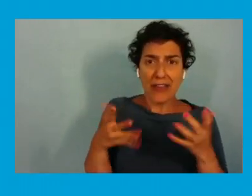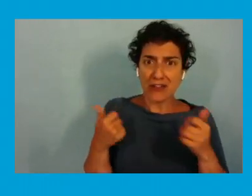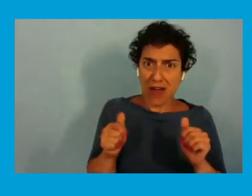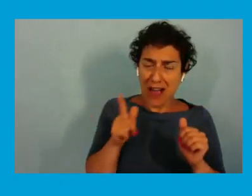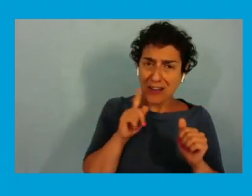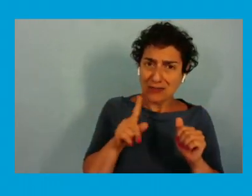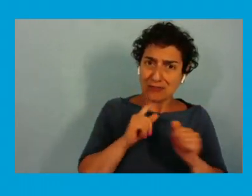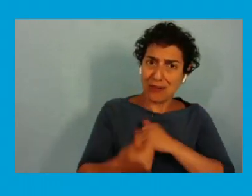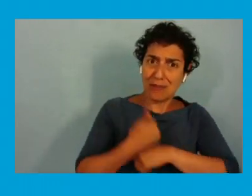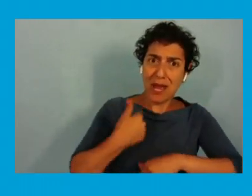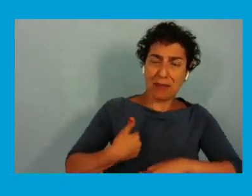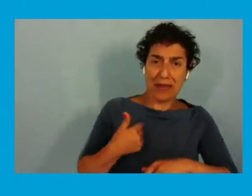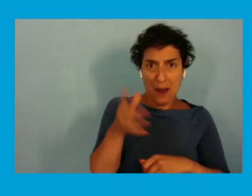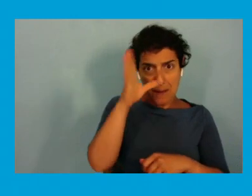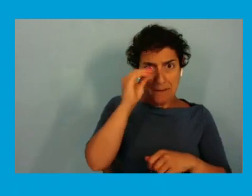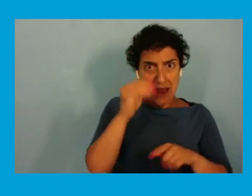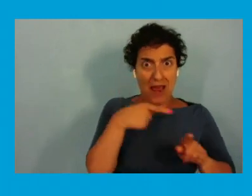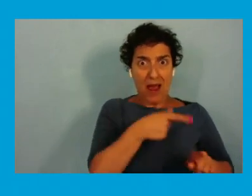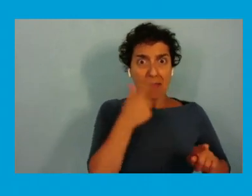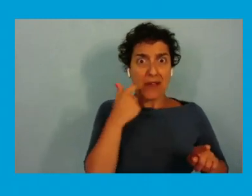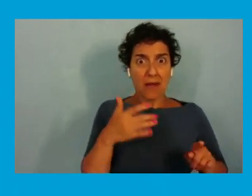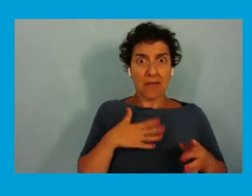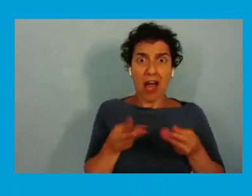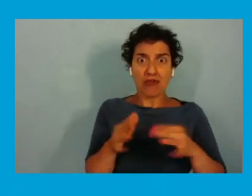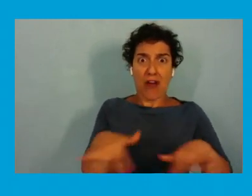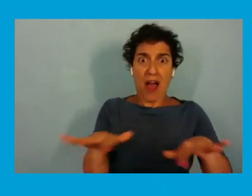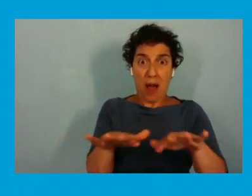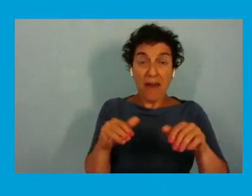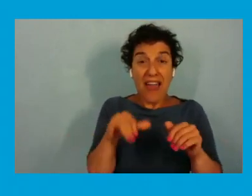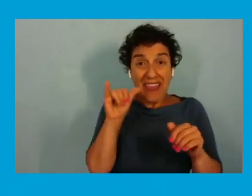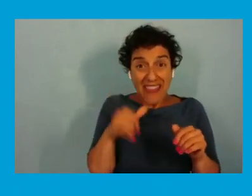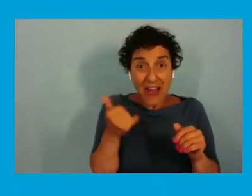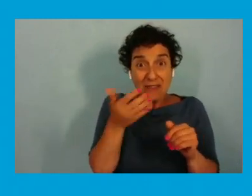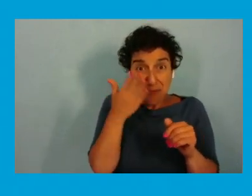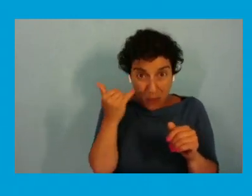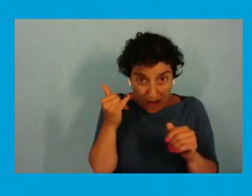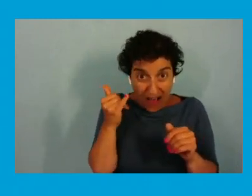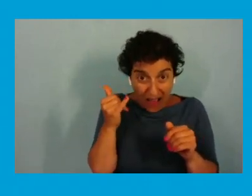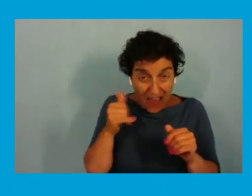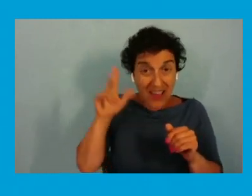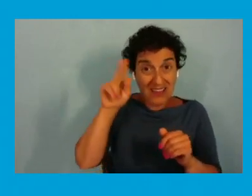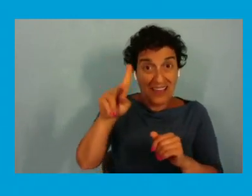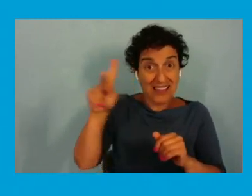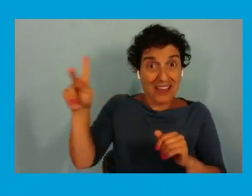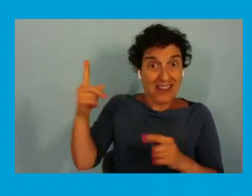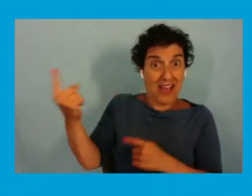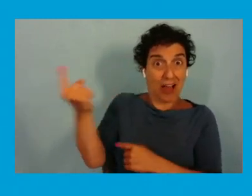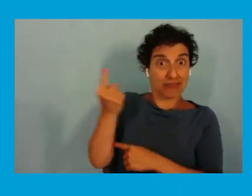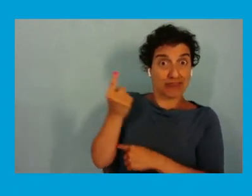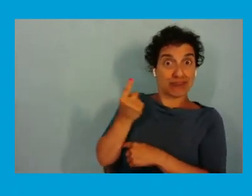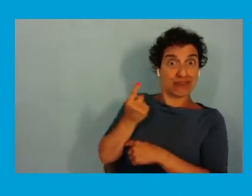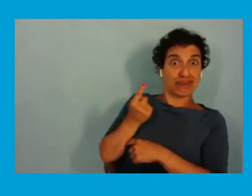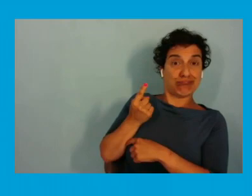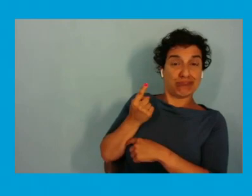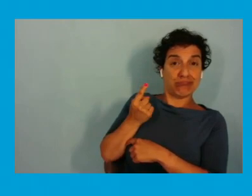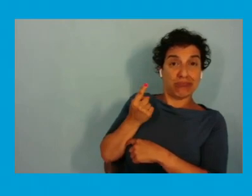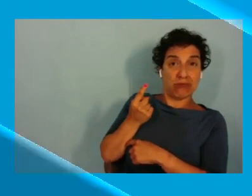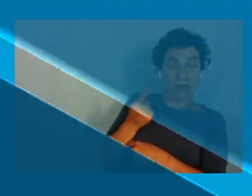lived with did on account of my crop and that was why they got the ku klux to get after me